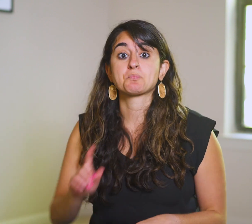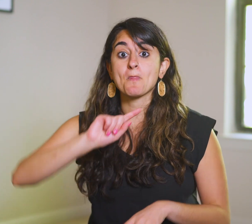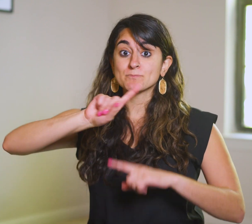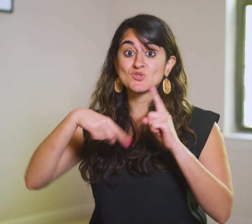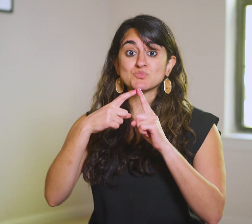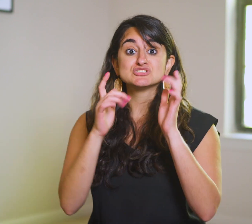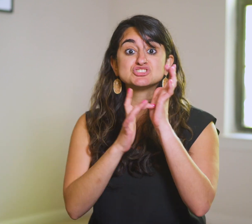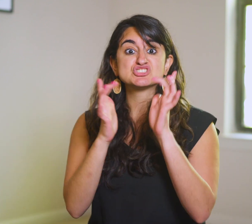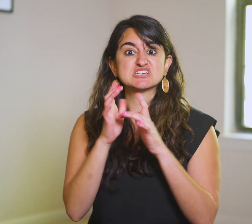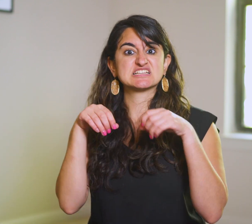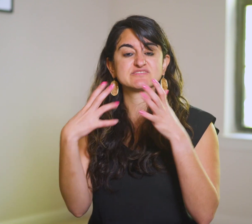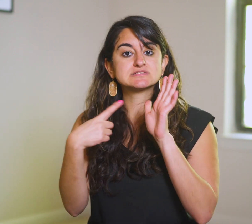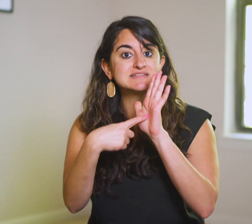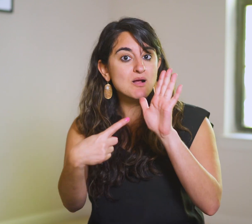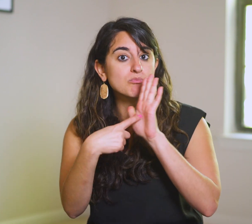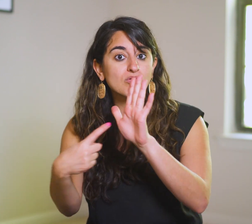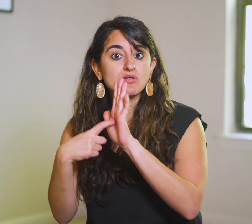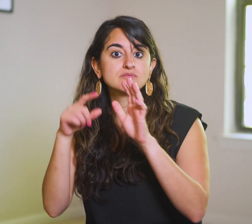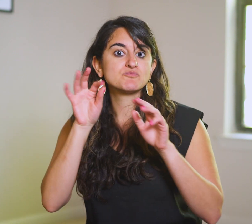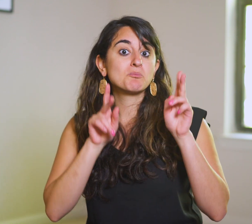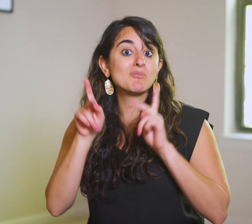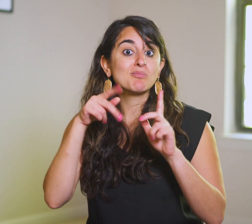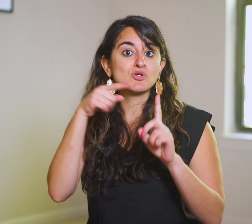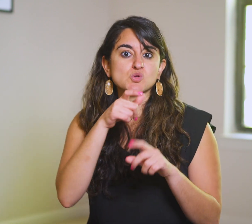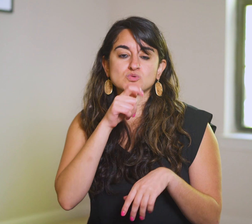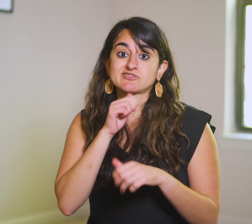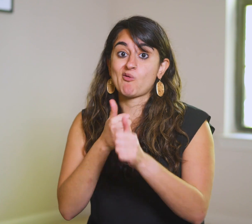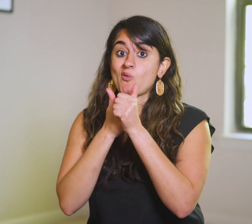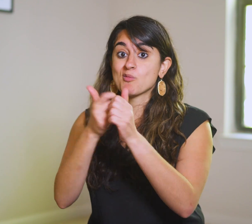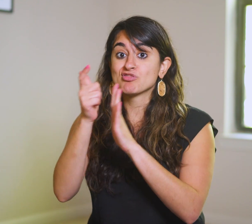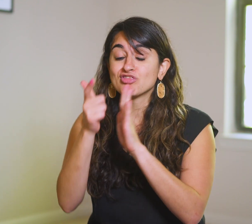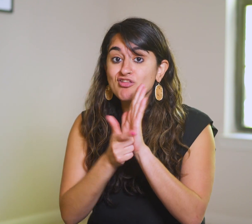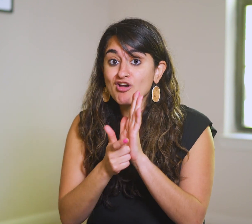When Jesus gives examples of people disobeying the law